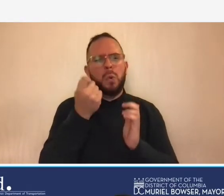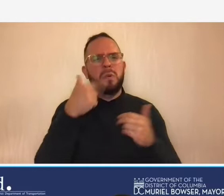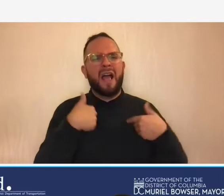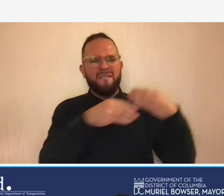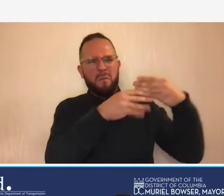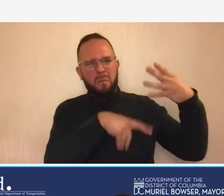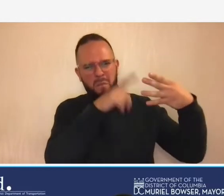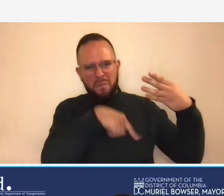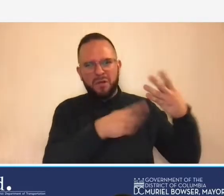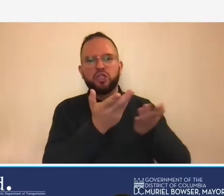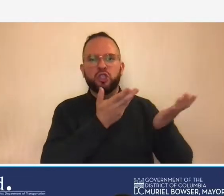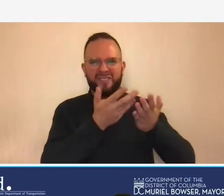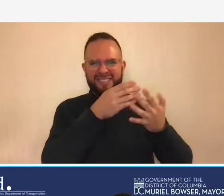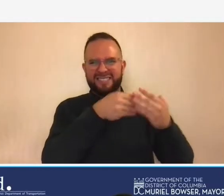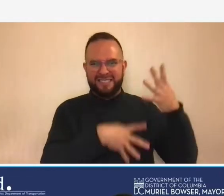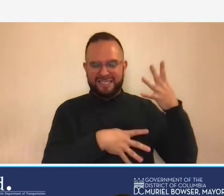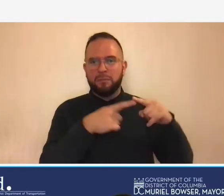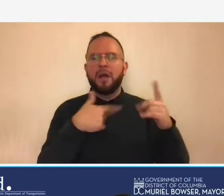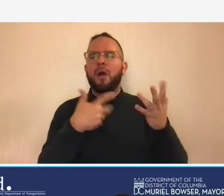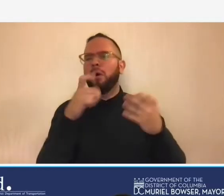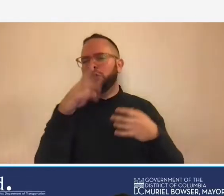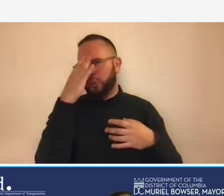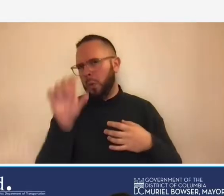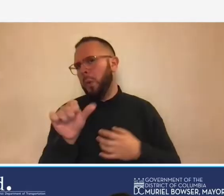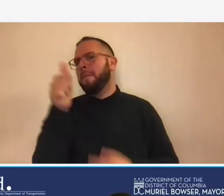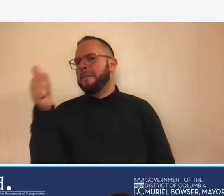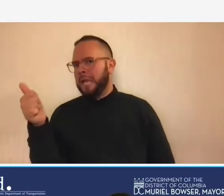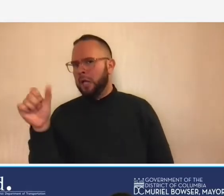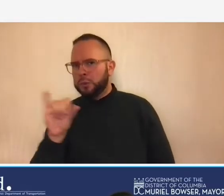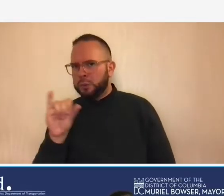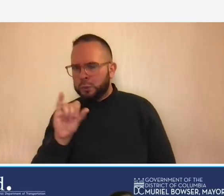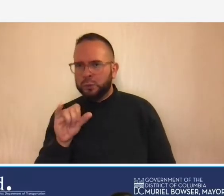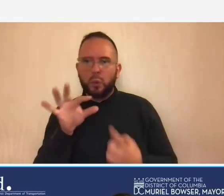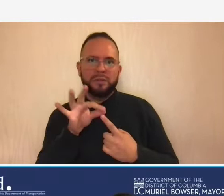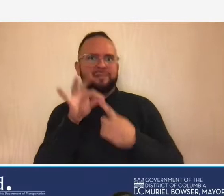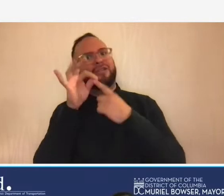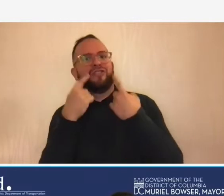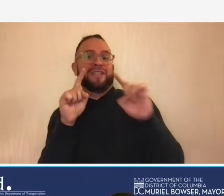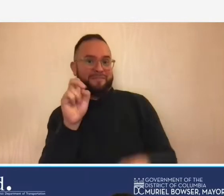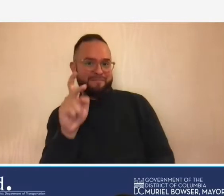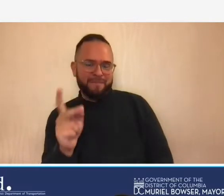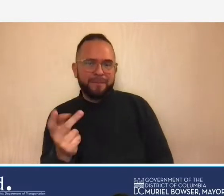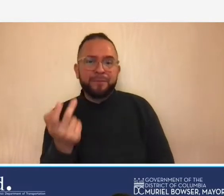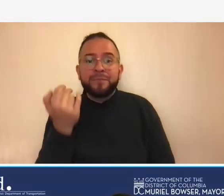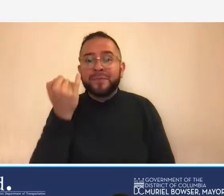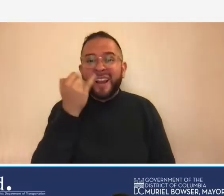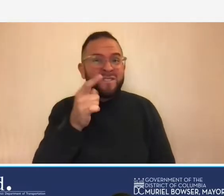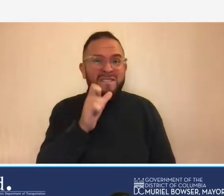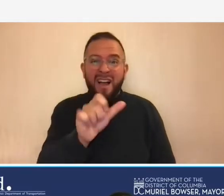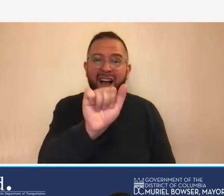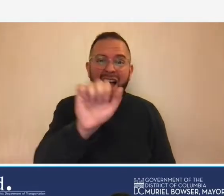make sure that you're aware of of this special disclosure okay if you're not in a e firm however